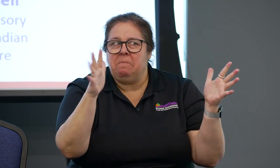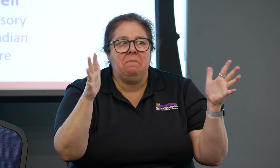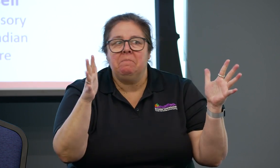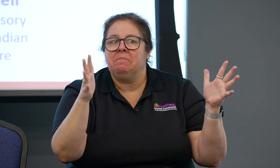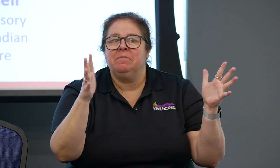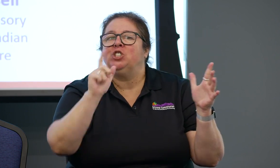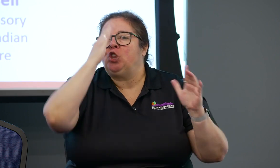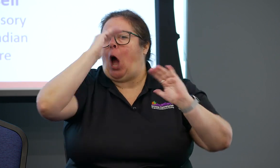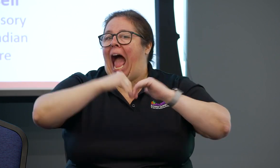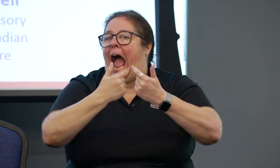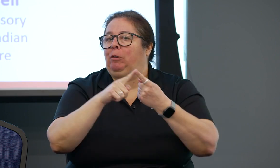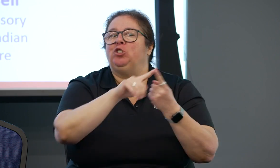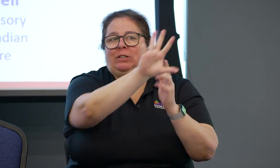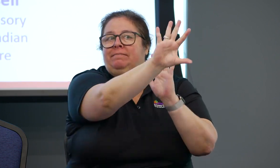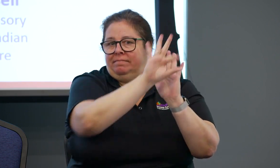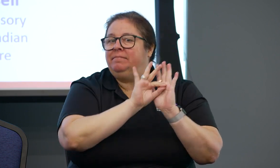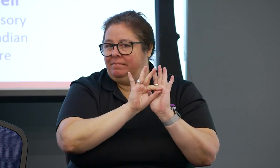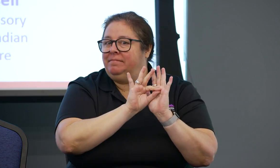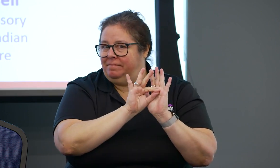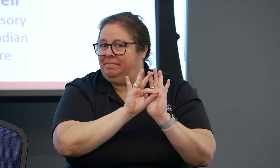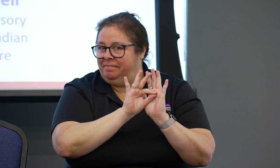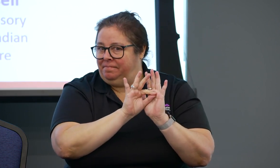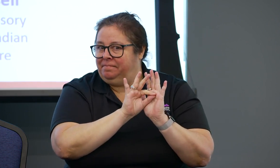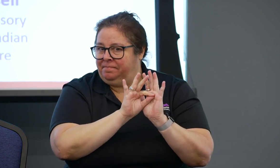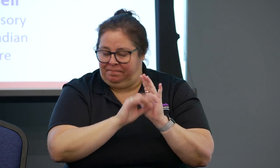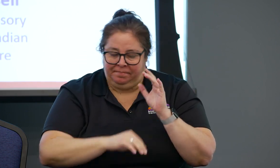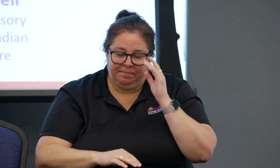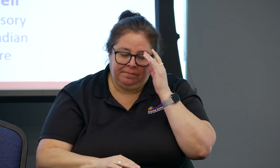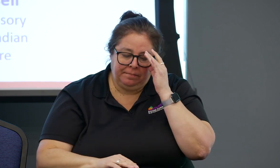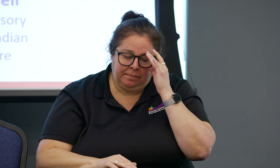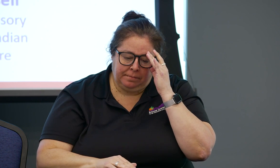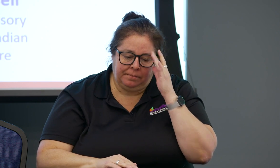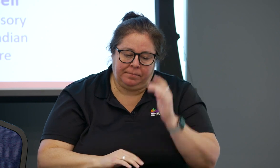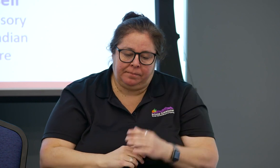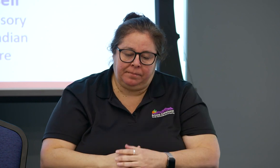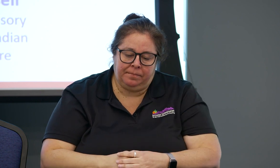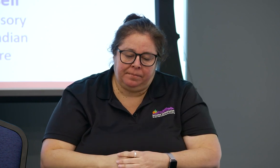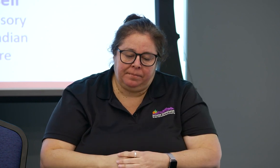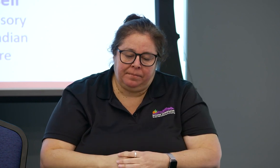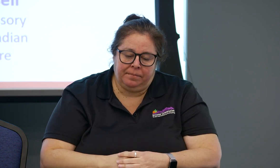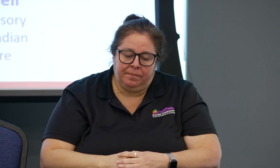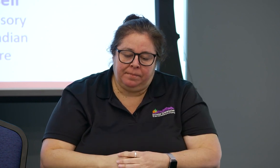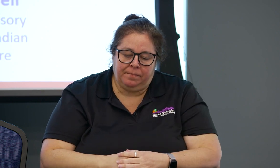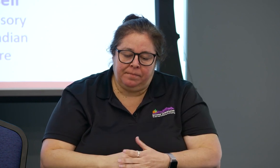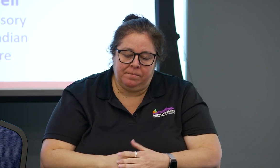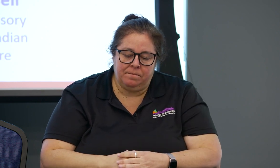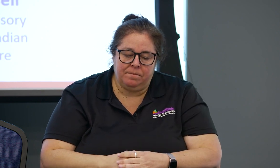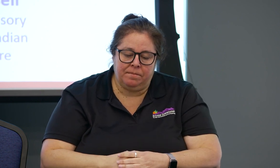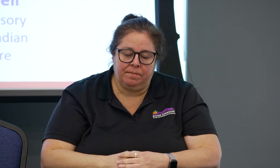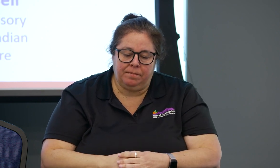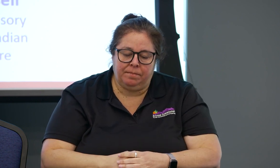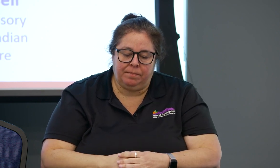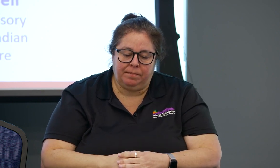So what I'd really love is to see everybody here go back to your facilities and get a plan in place